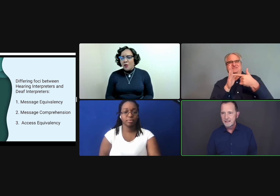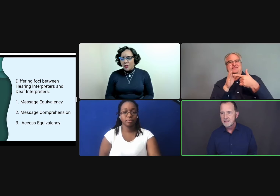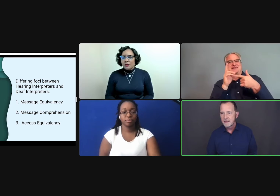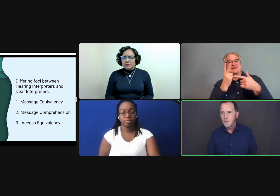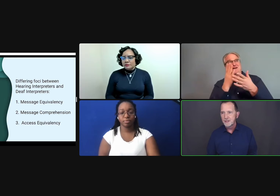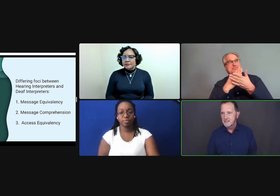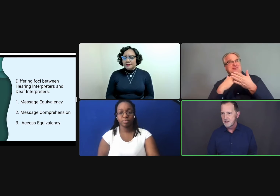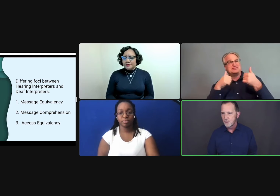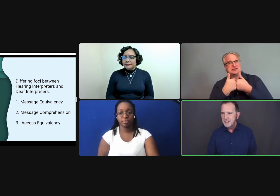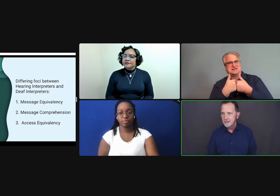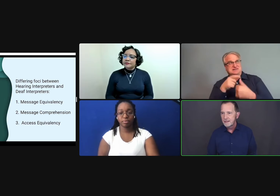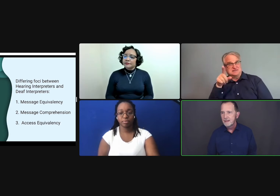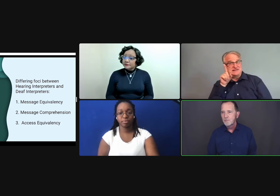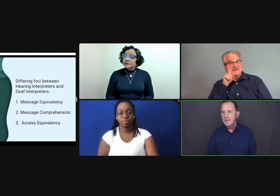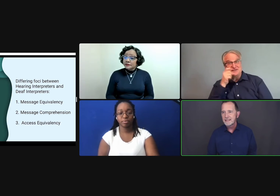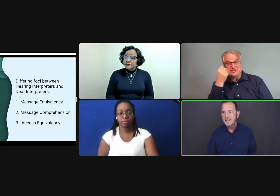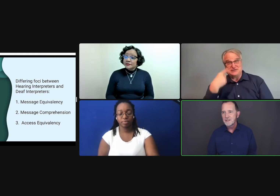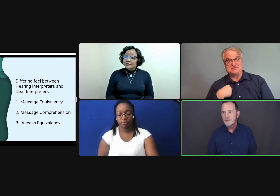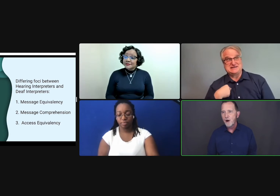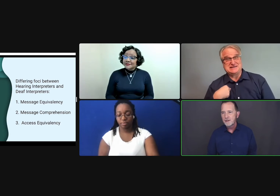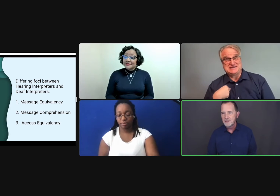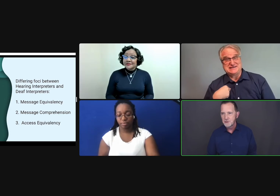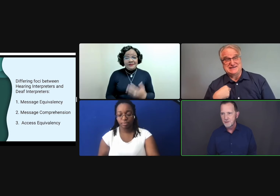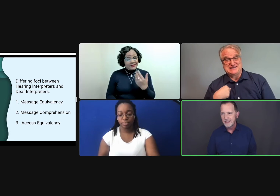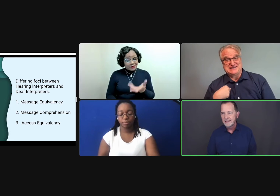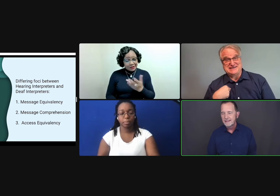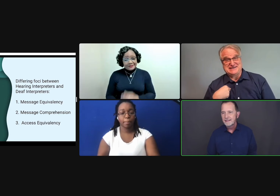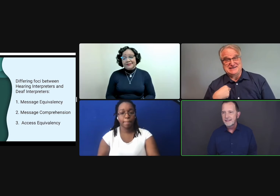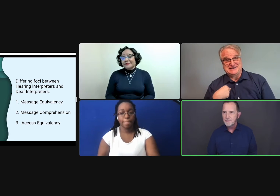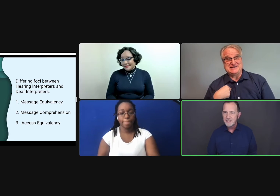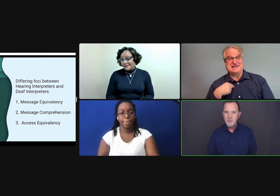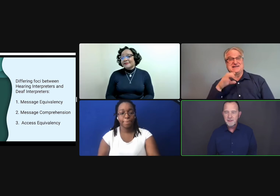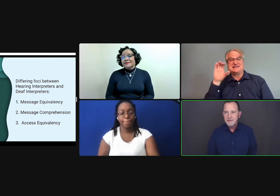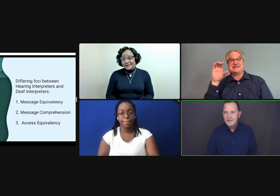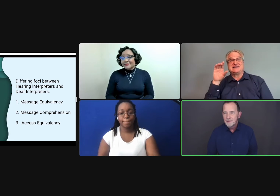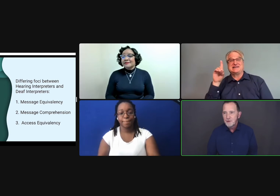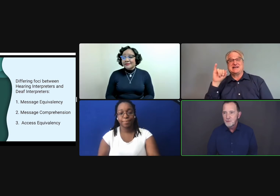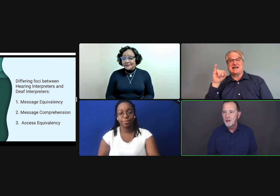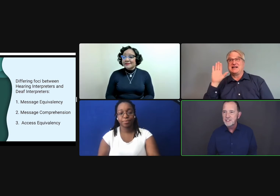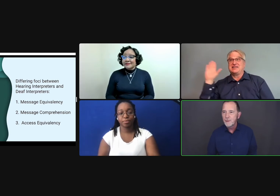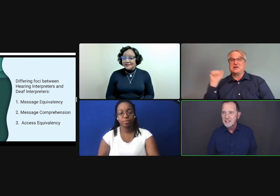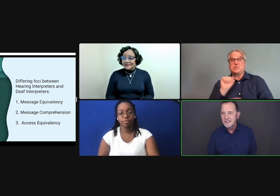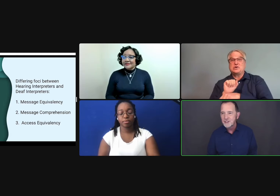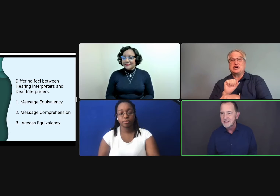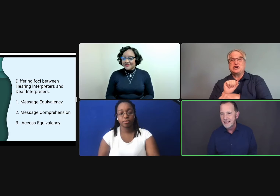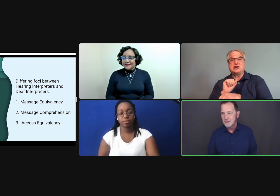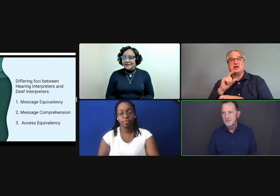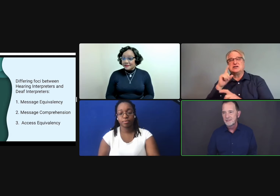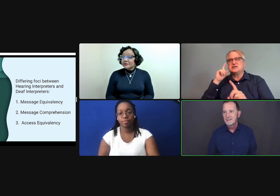It is an important consideration. But it's only part of the story. The next part is whether the person watching you actually understands you.